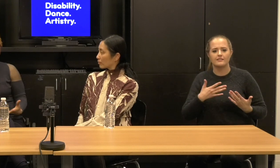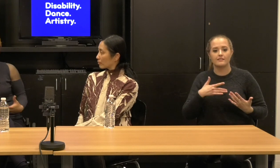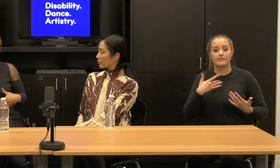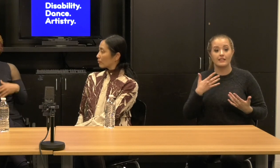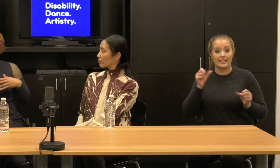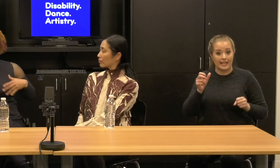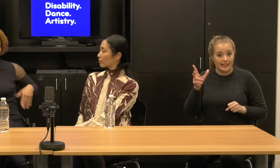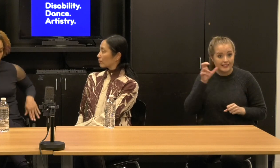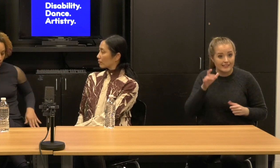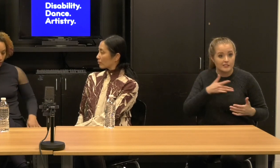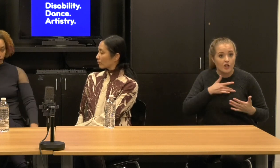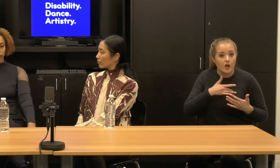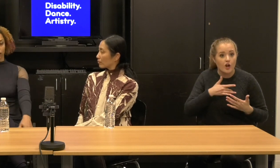Can you listen to tires?